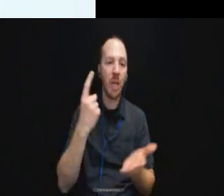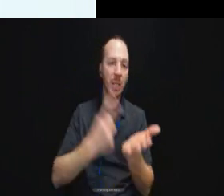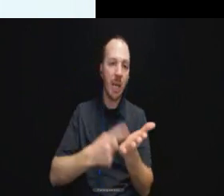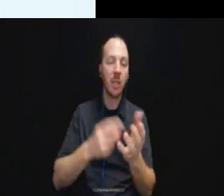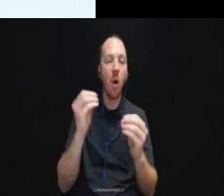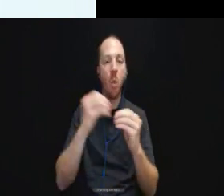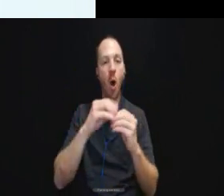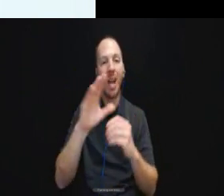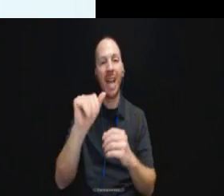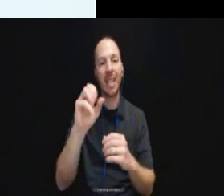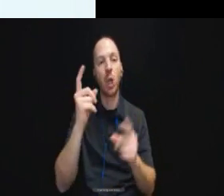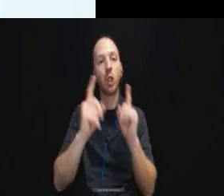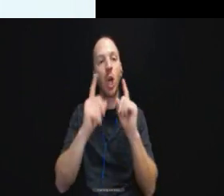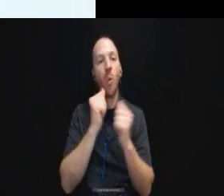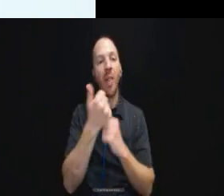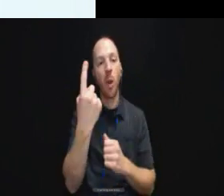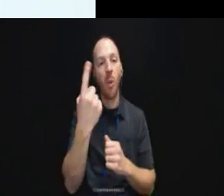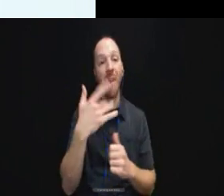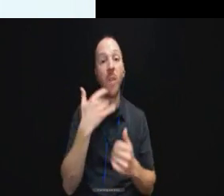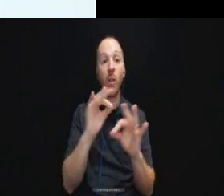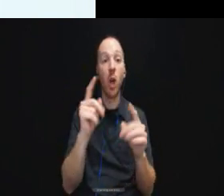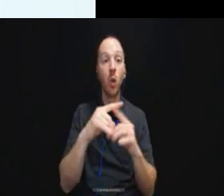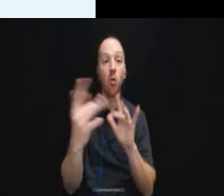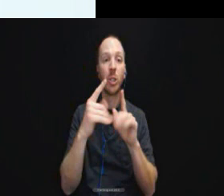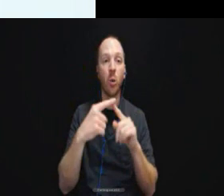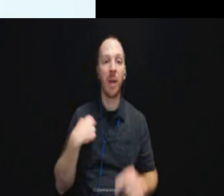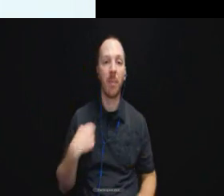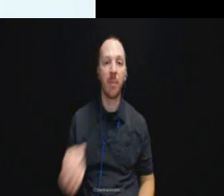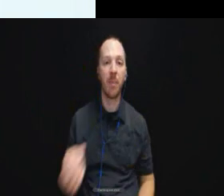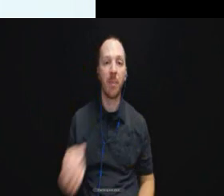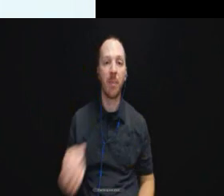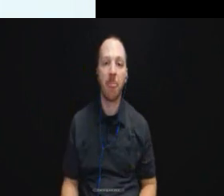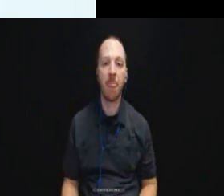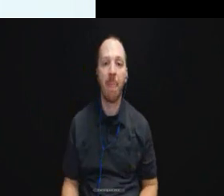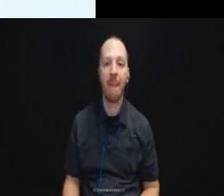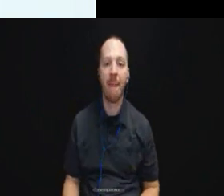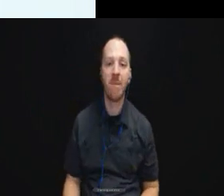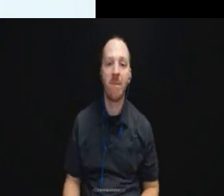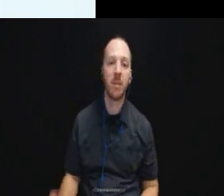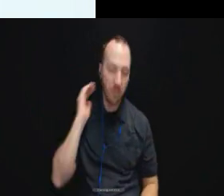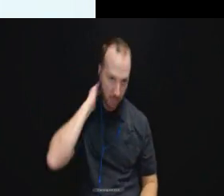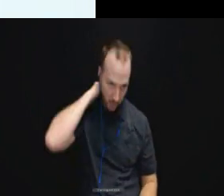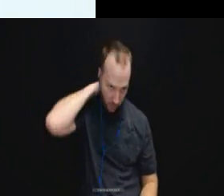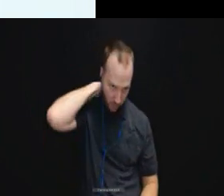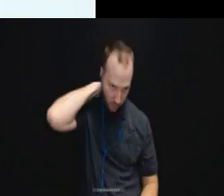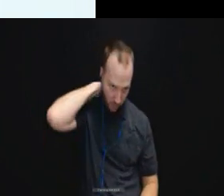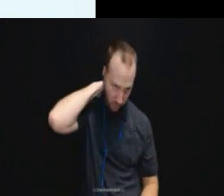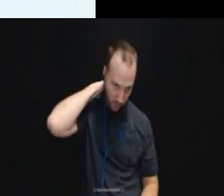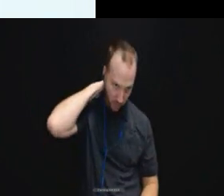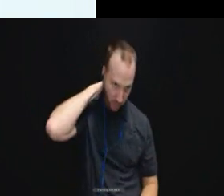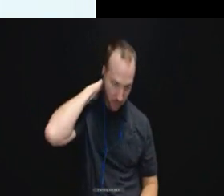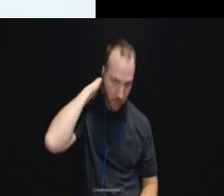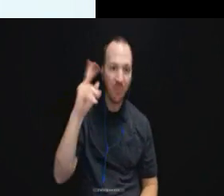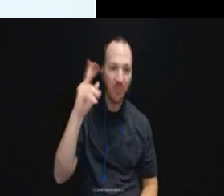Feel free to reach out to me. Thank you. Once again lots of great information.